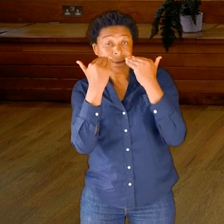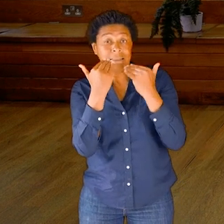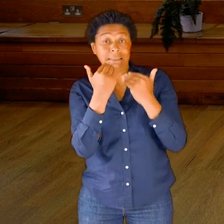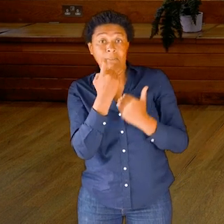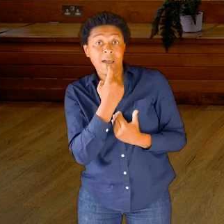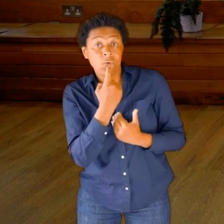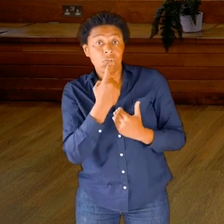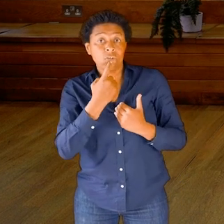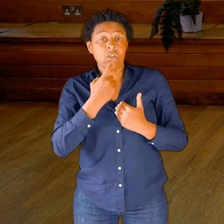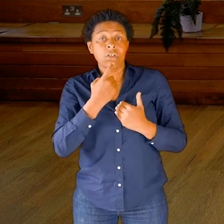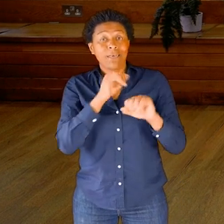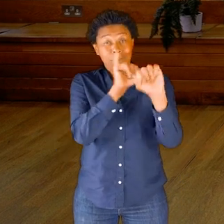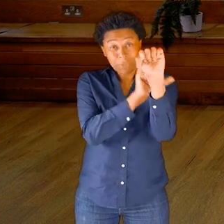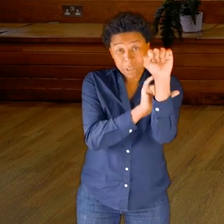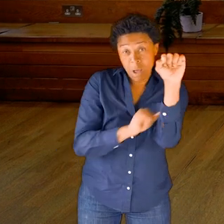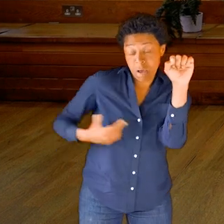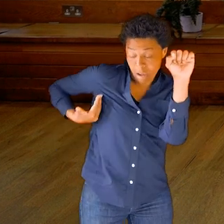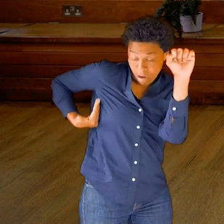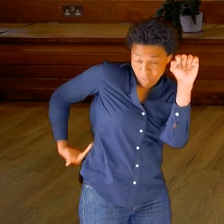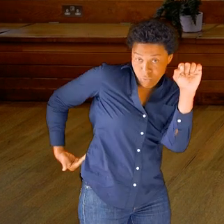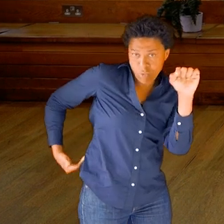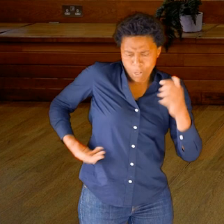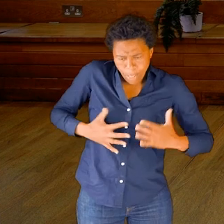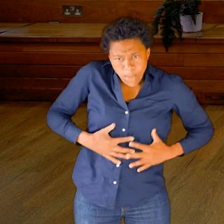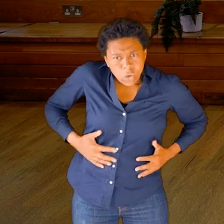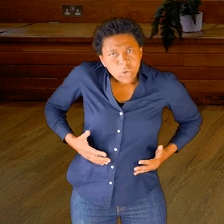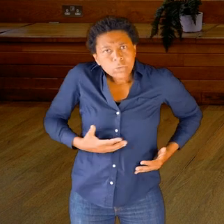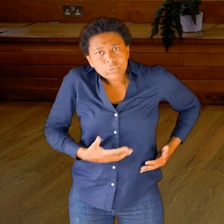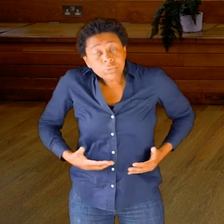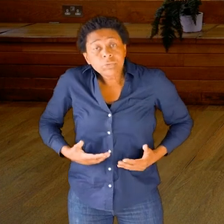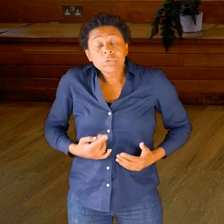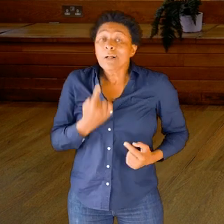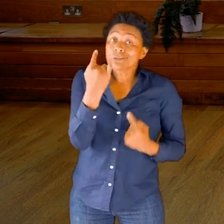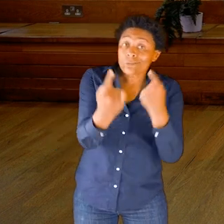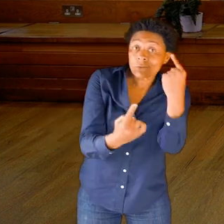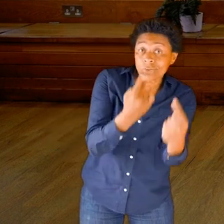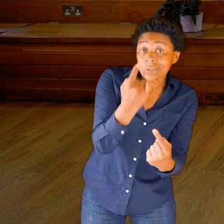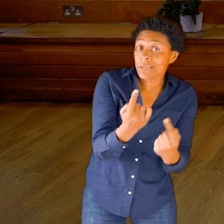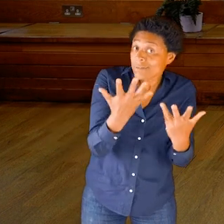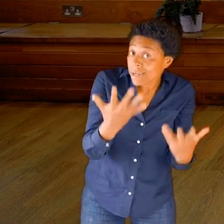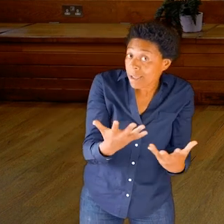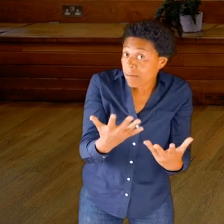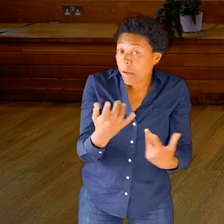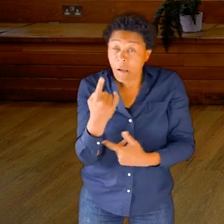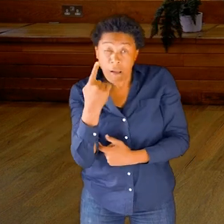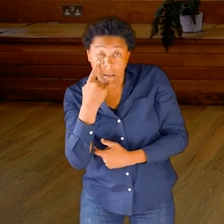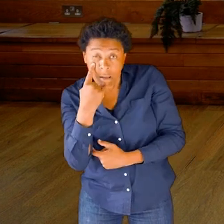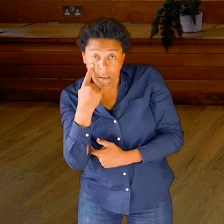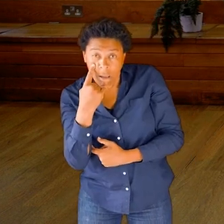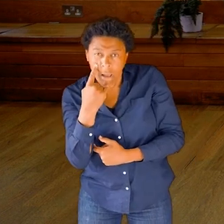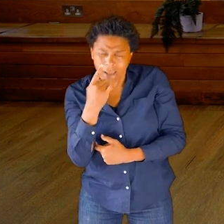body, but you can start to explore